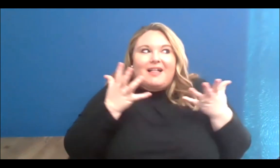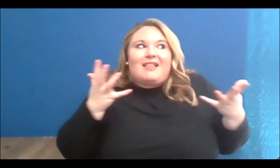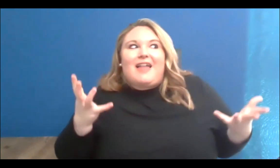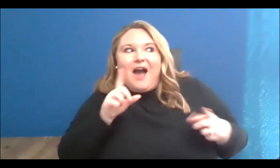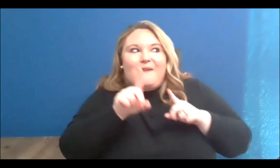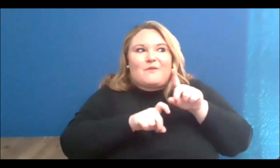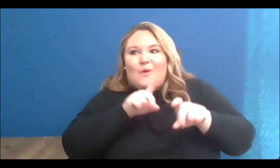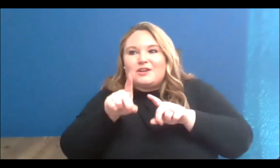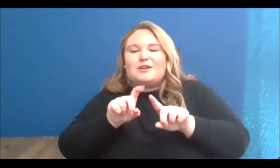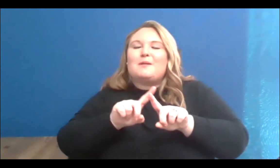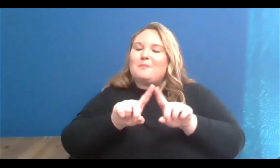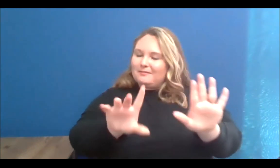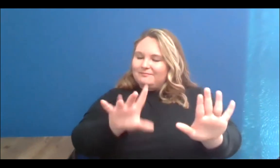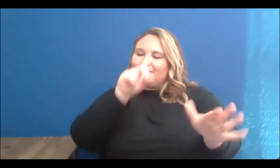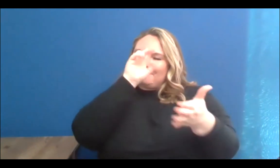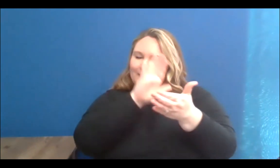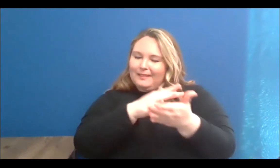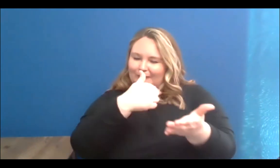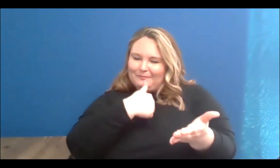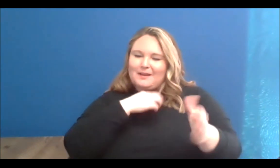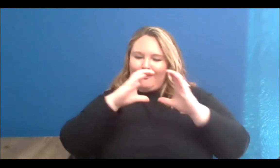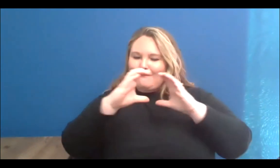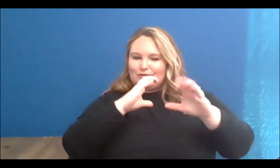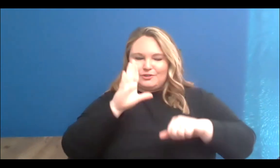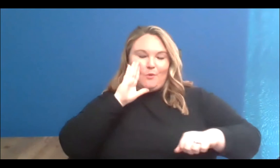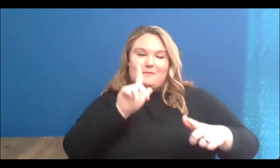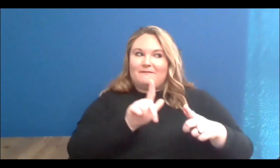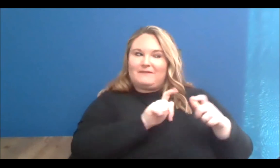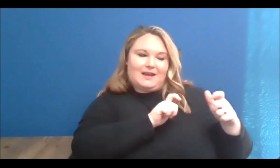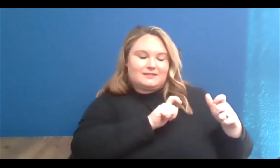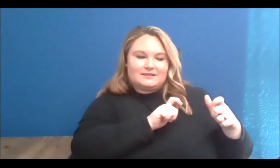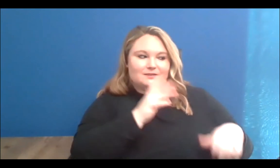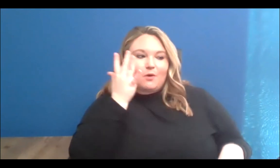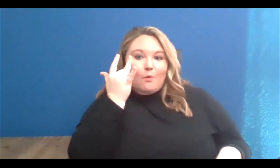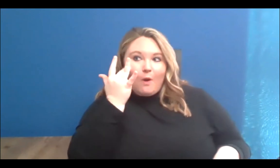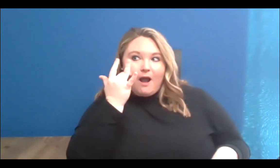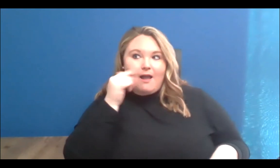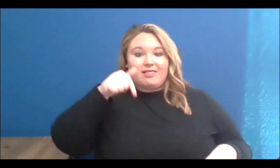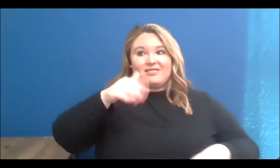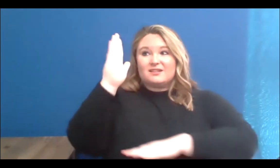conversation is gonna go really, really really fast, because this is such an important topic.